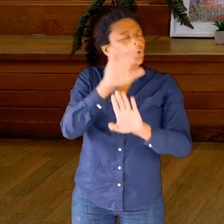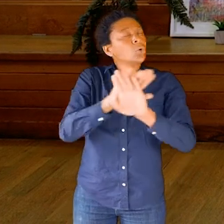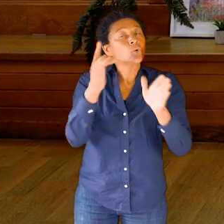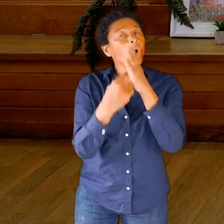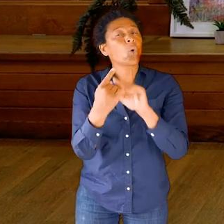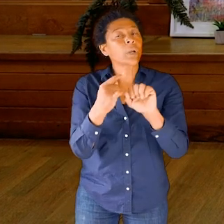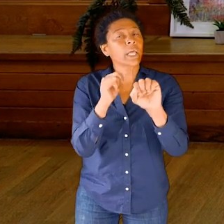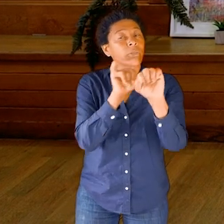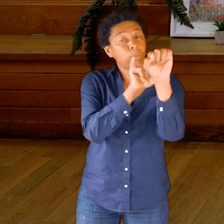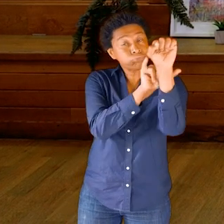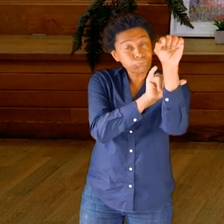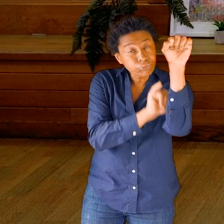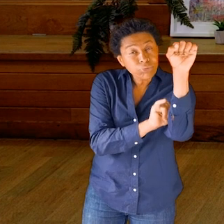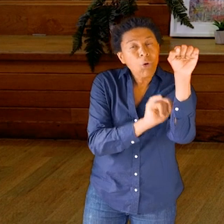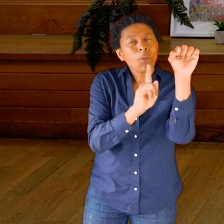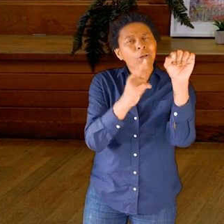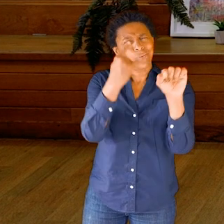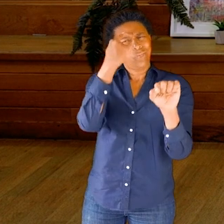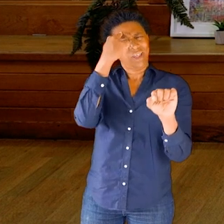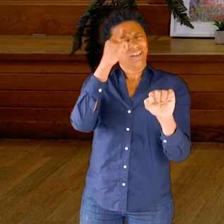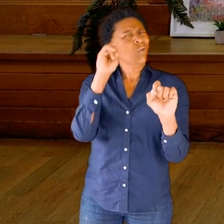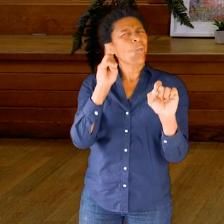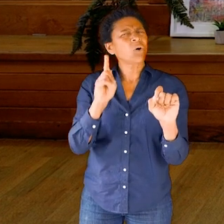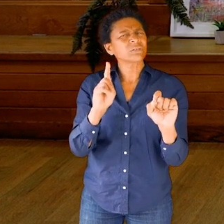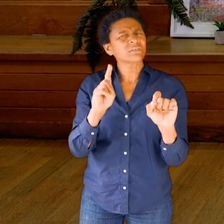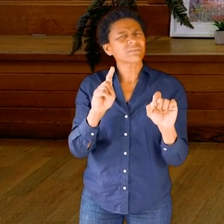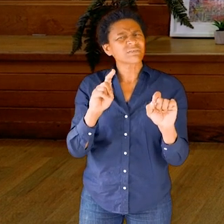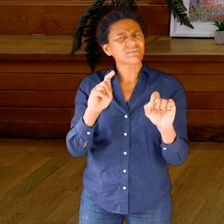the spine, but the organs that are contained within the torso.